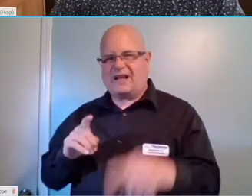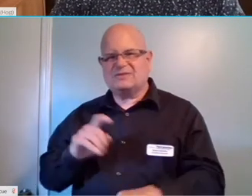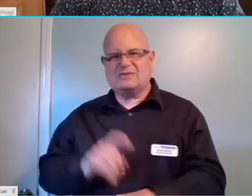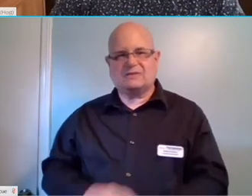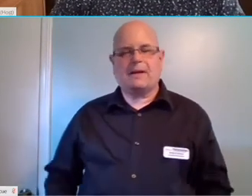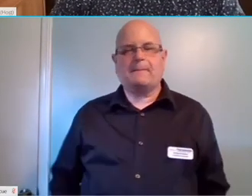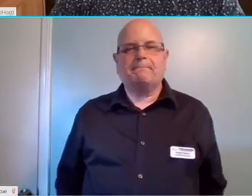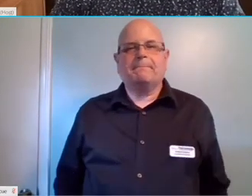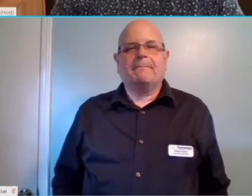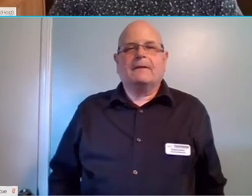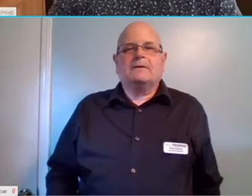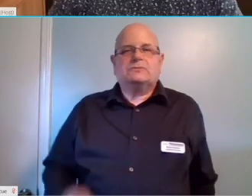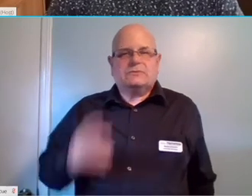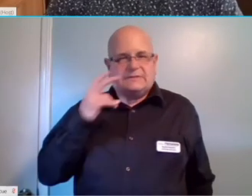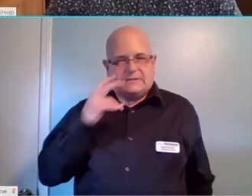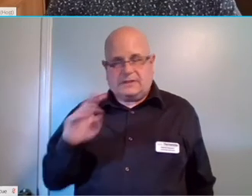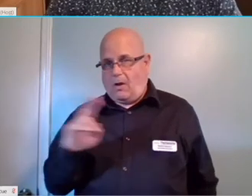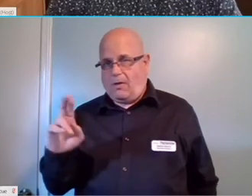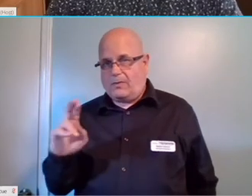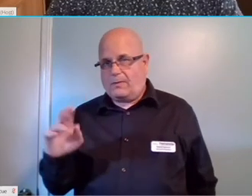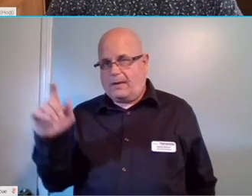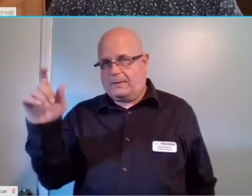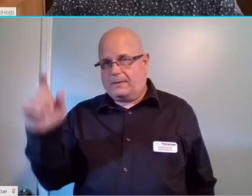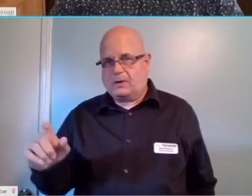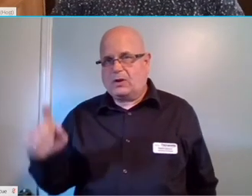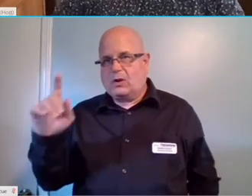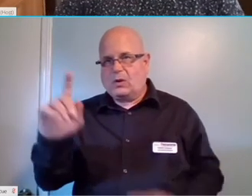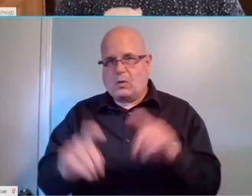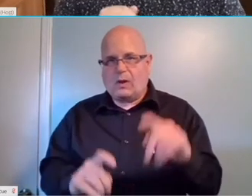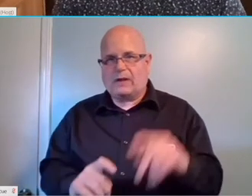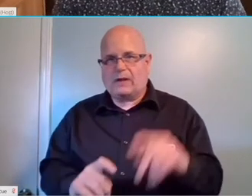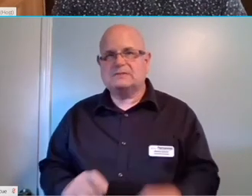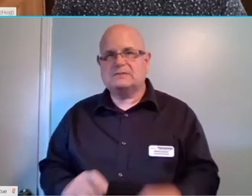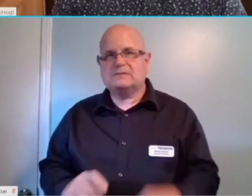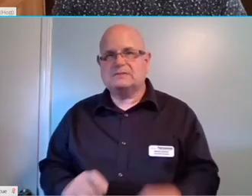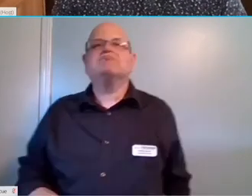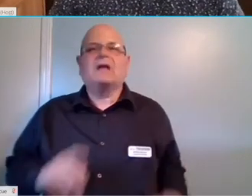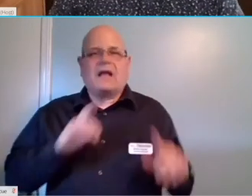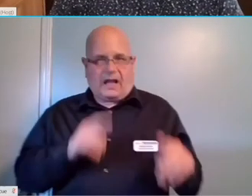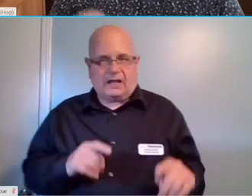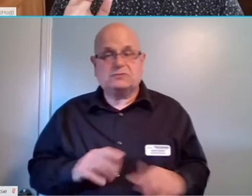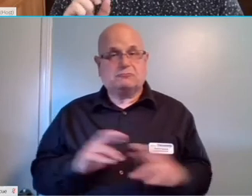If you do have a question for Ben, type in your question.